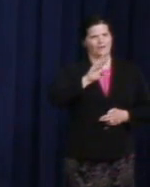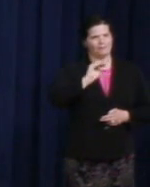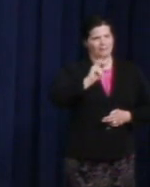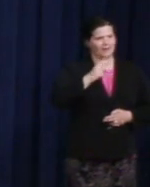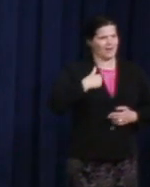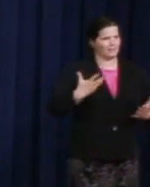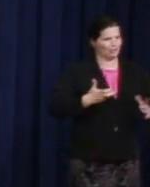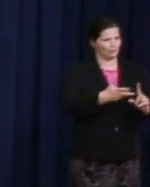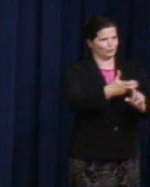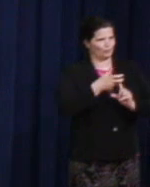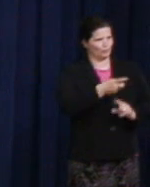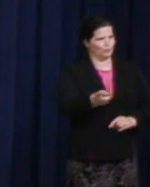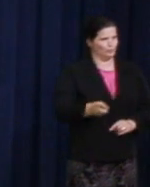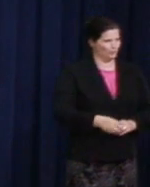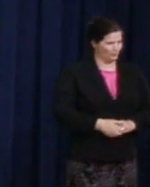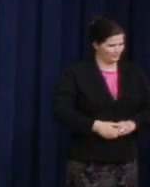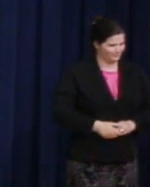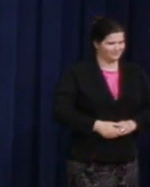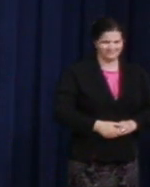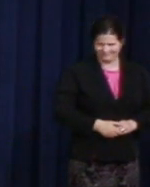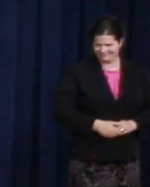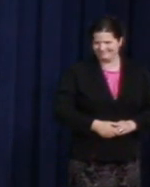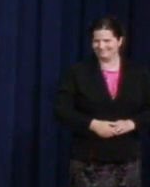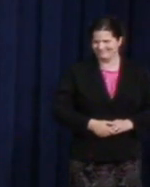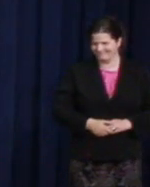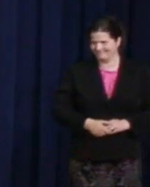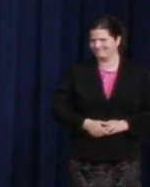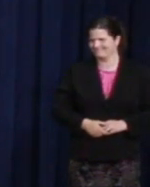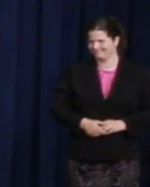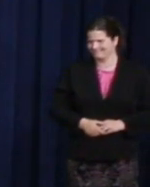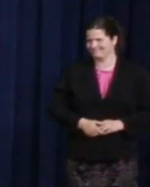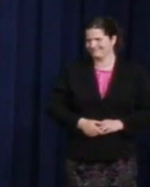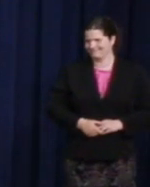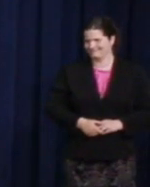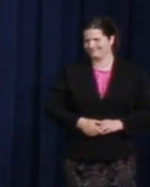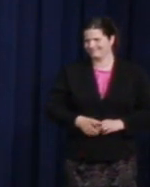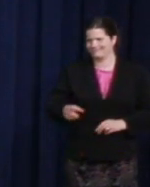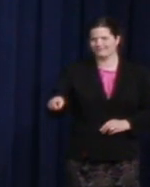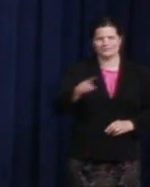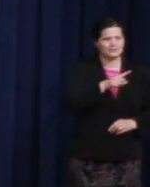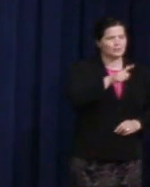For those who raise your voices in the face of intolerance, who speak up for equality,